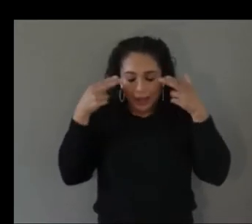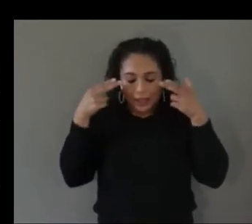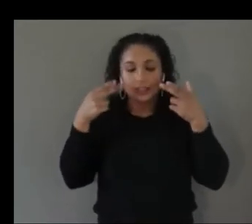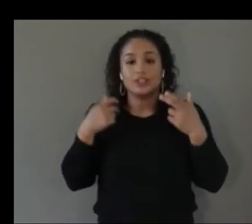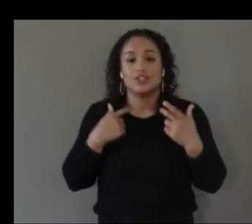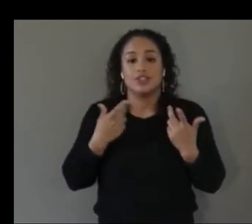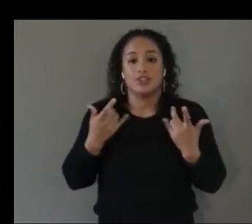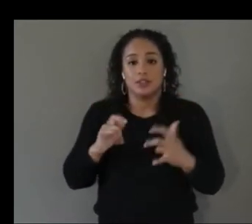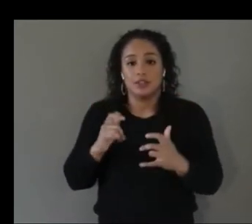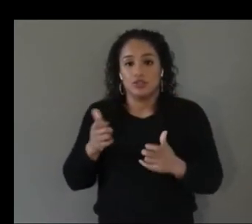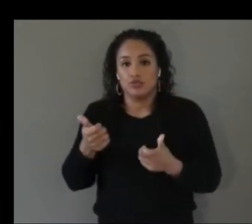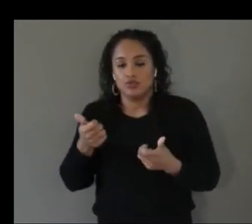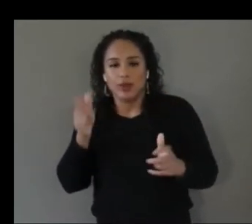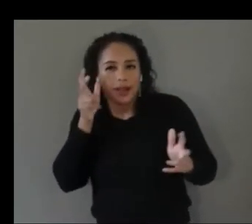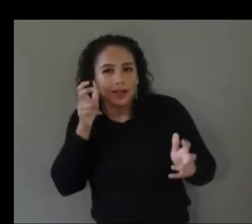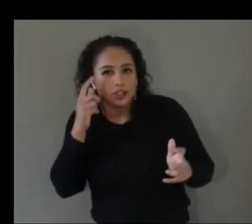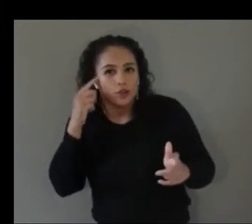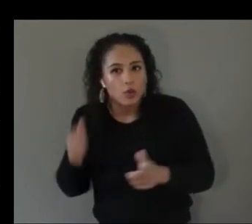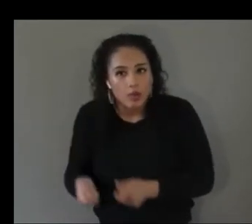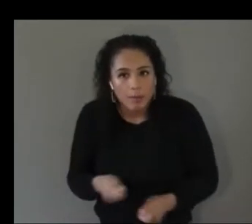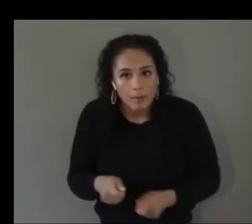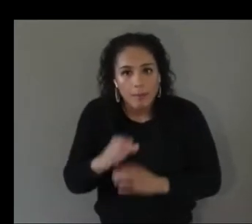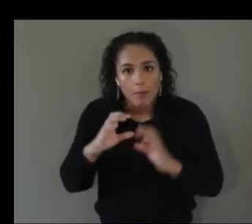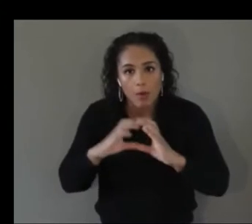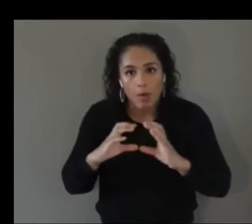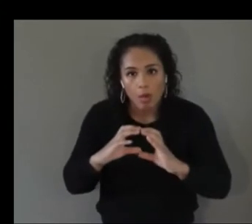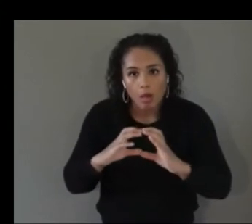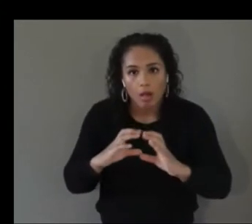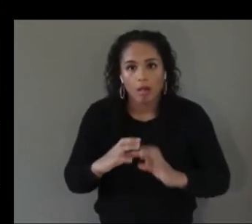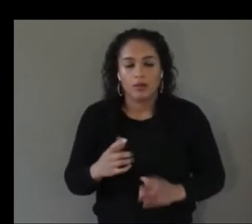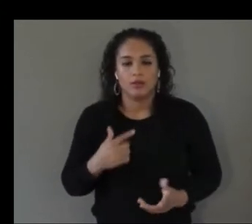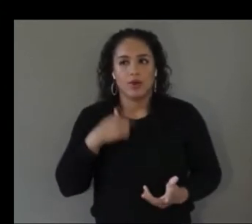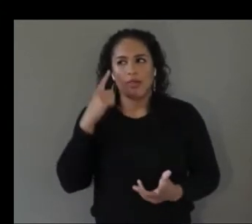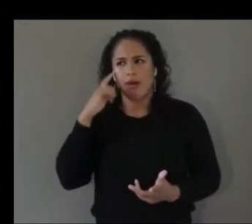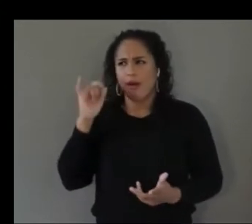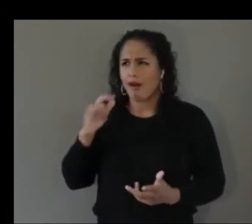it's not that mainstream and so what if we could implement something virtually in order to make